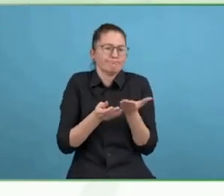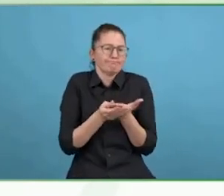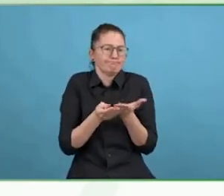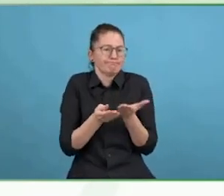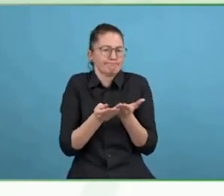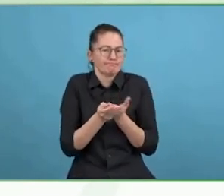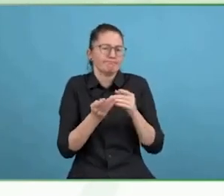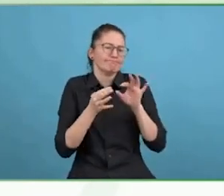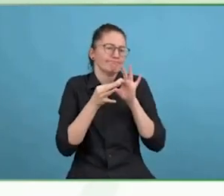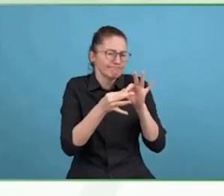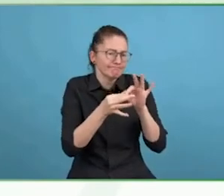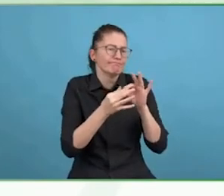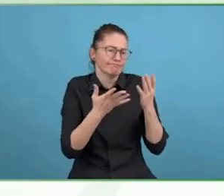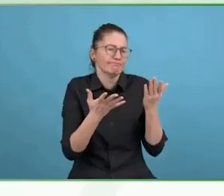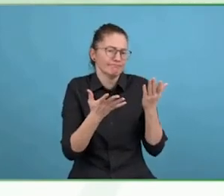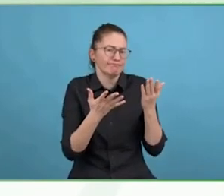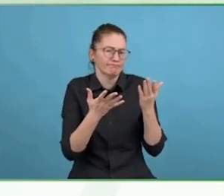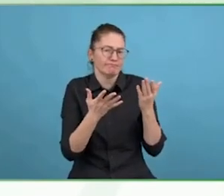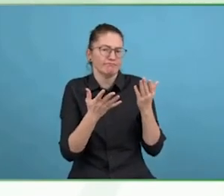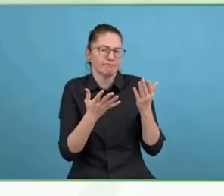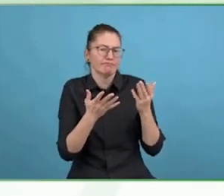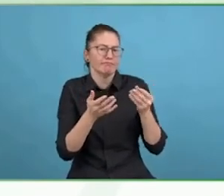Thank you very much. Goodbye.